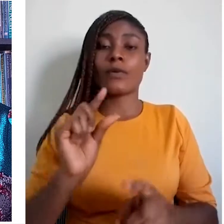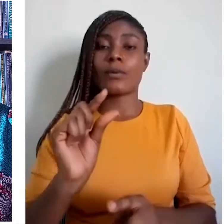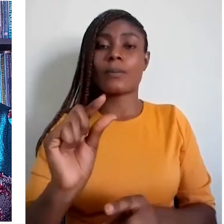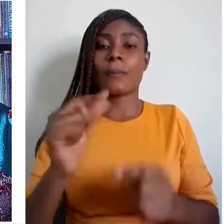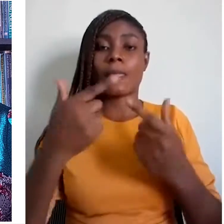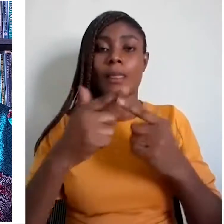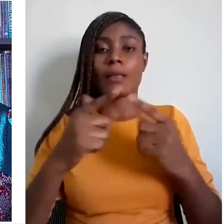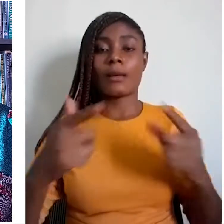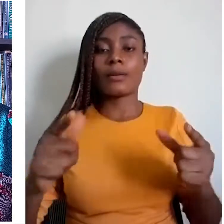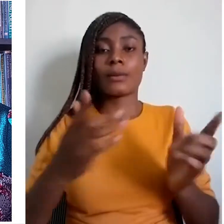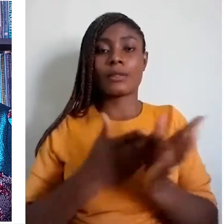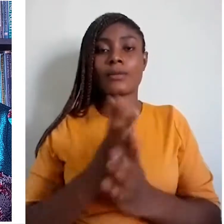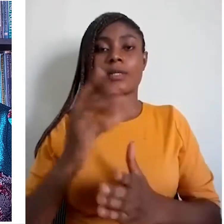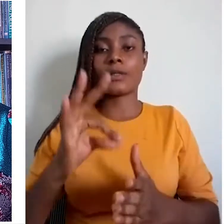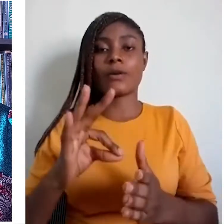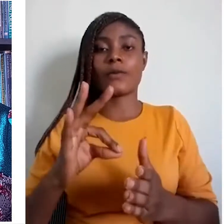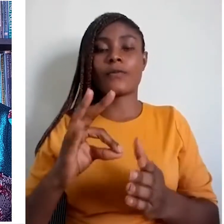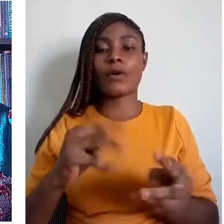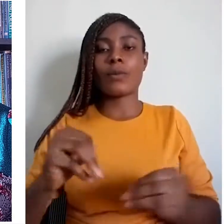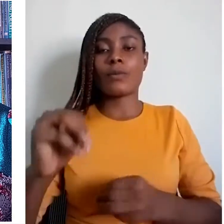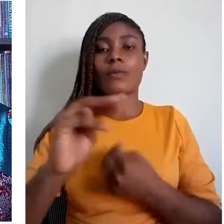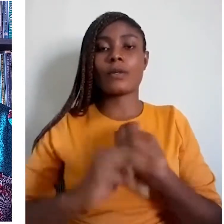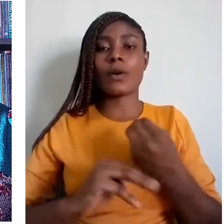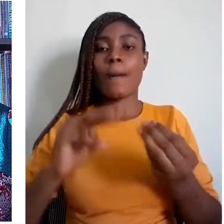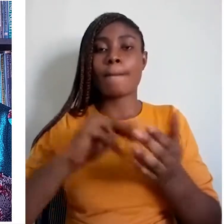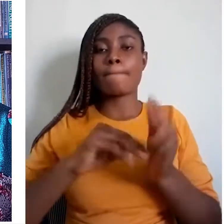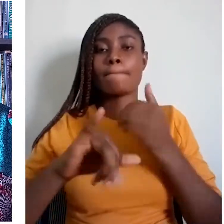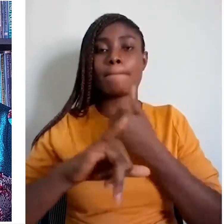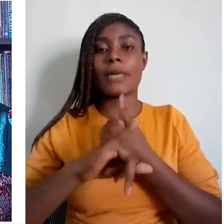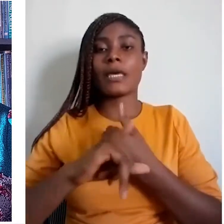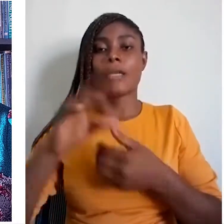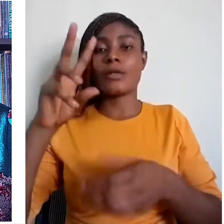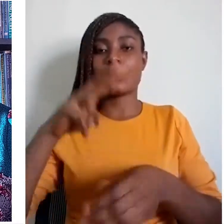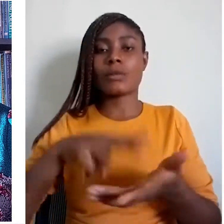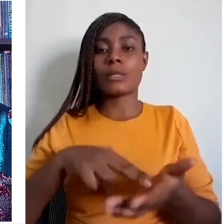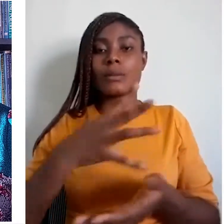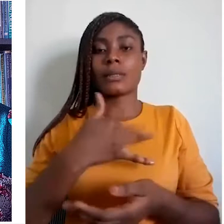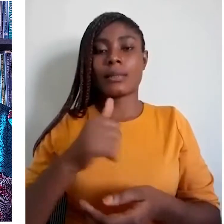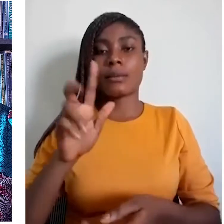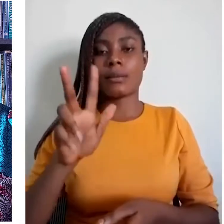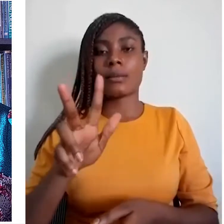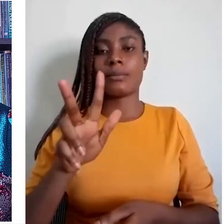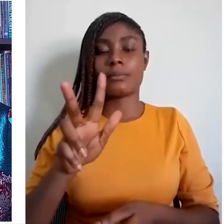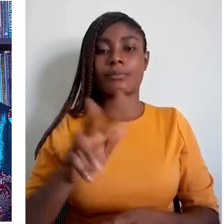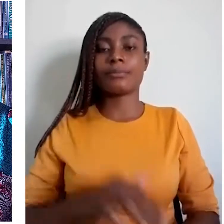Rights (MLR) movement (May 2003).